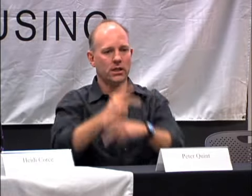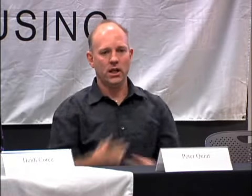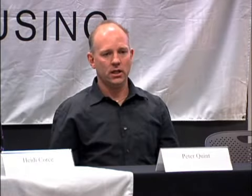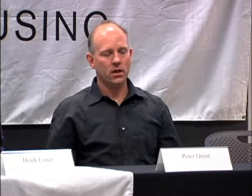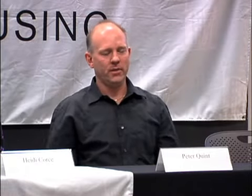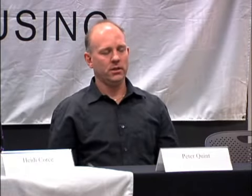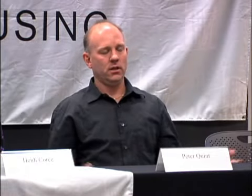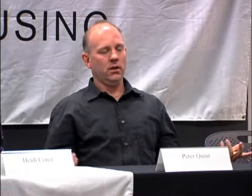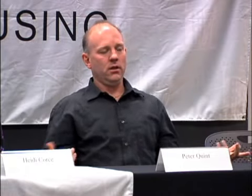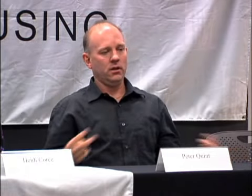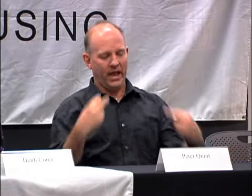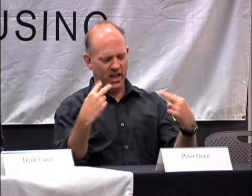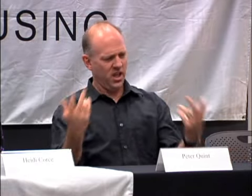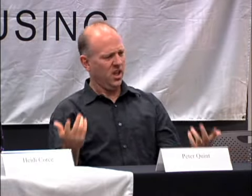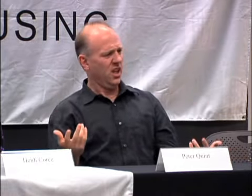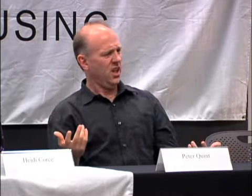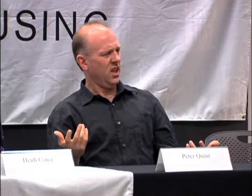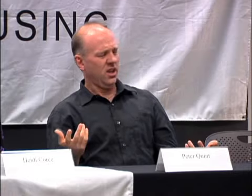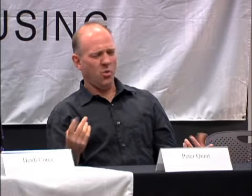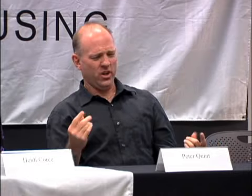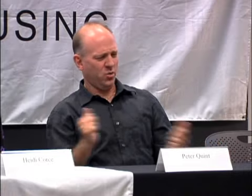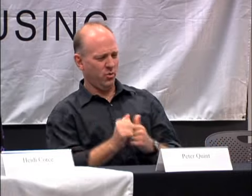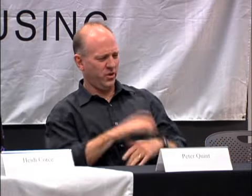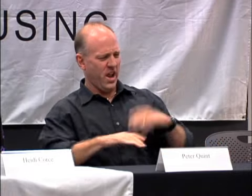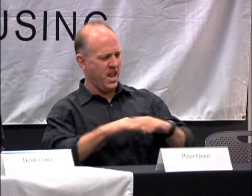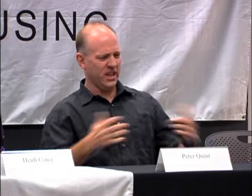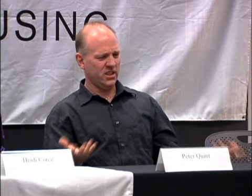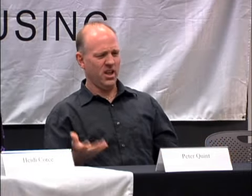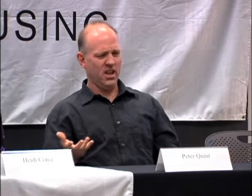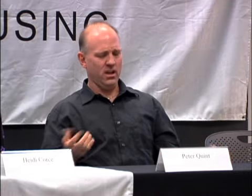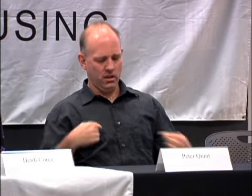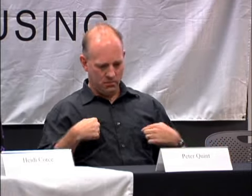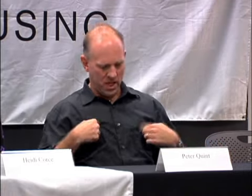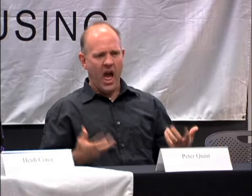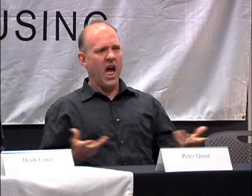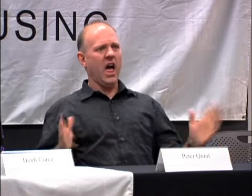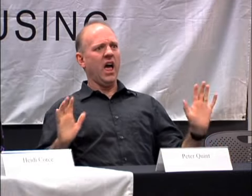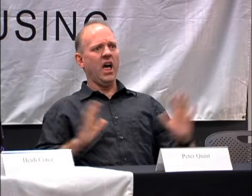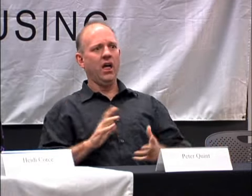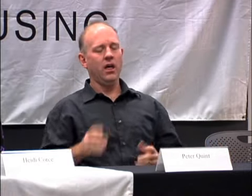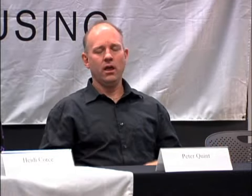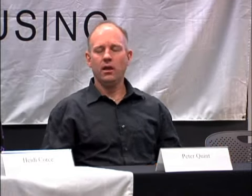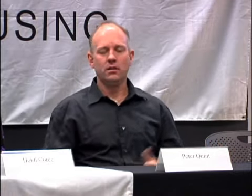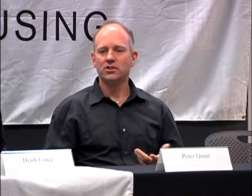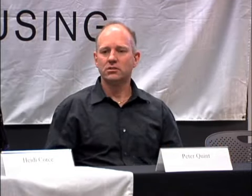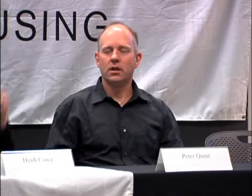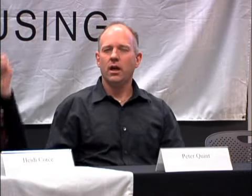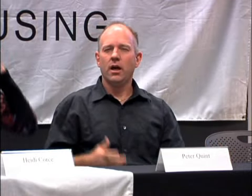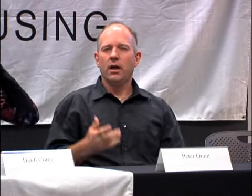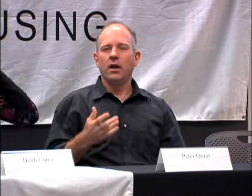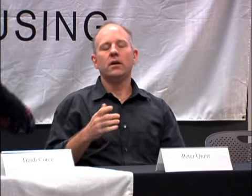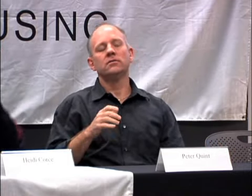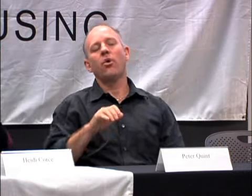HANDS? AND I TOUCHED HIM TO USE HIS HANDS AND HE FREAKED OUT A LITTLE BIT.